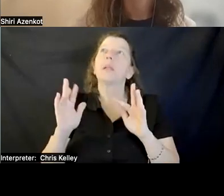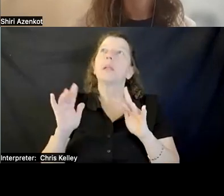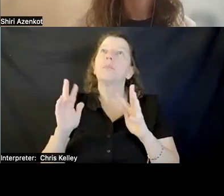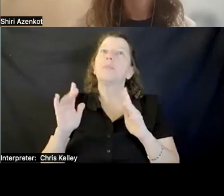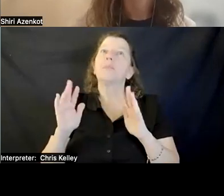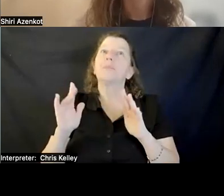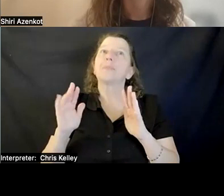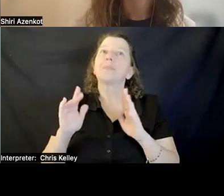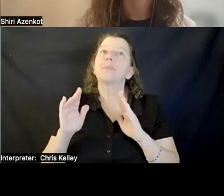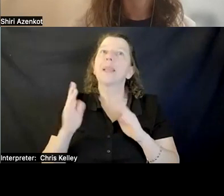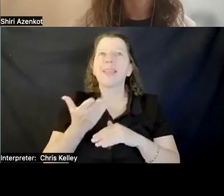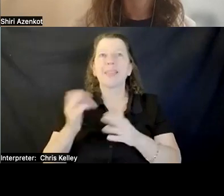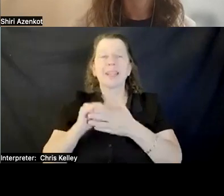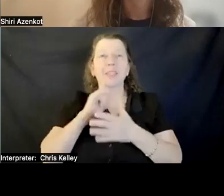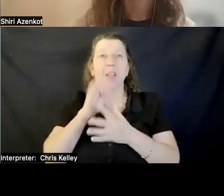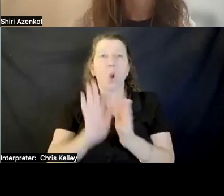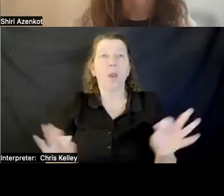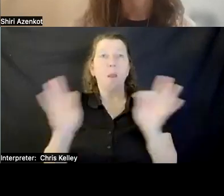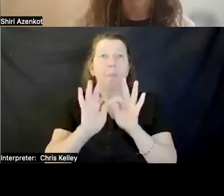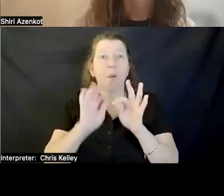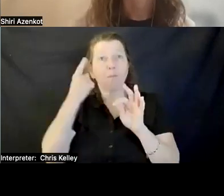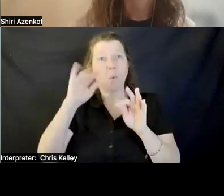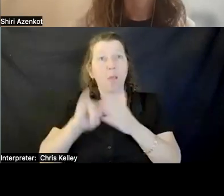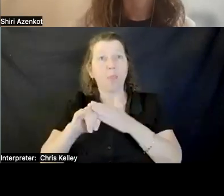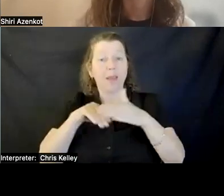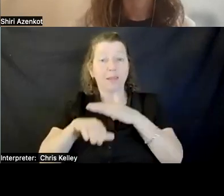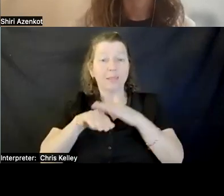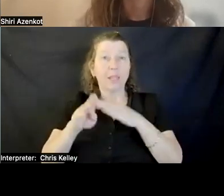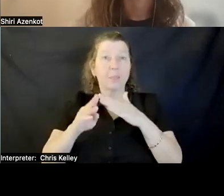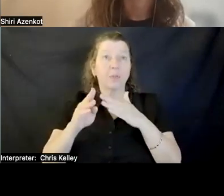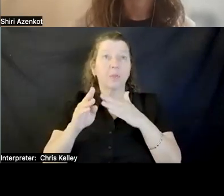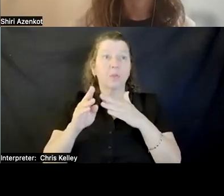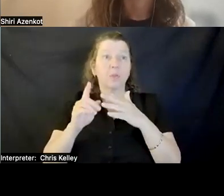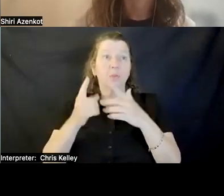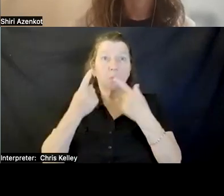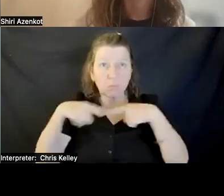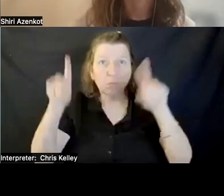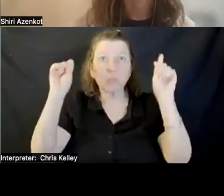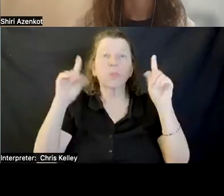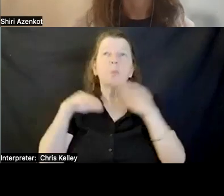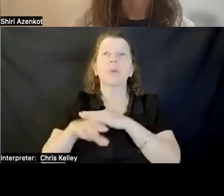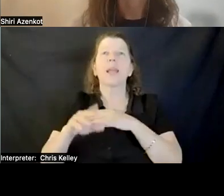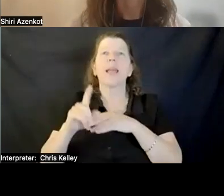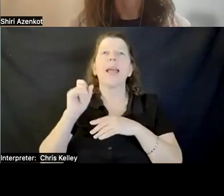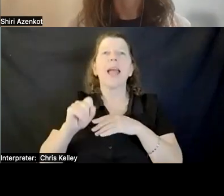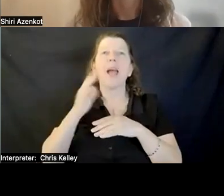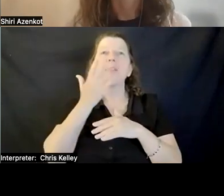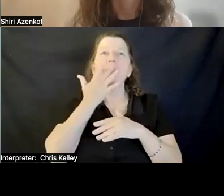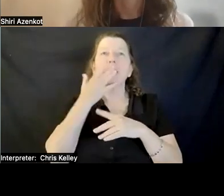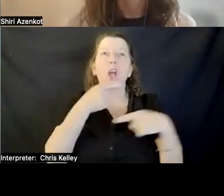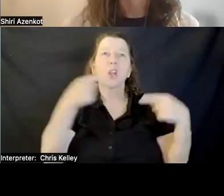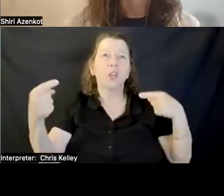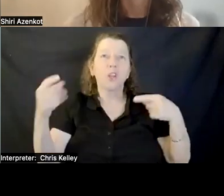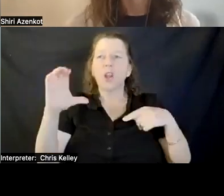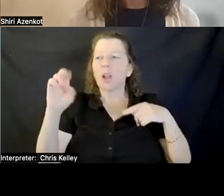TO MAKE APPLICATIONS ACCESSIBLE LIKE HAVING GOOD CONTRAST. LIKE HOW TO DEVELOP GOOD CONTRAST INSIDE